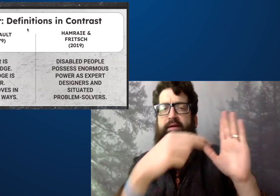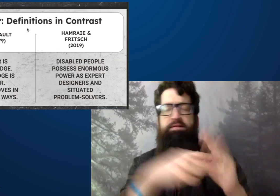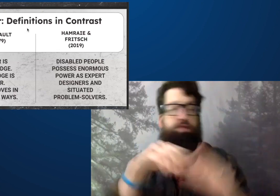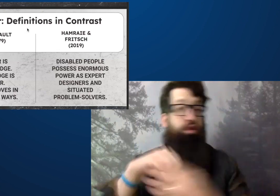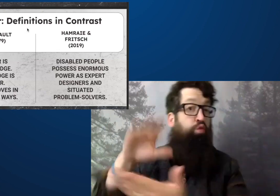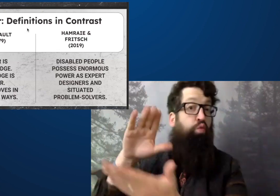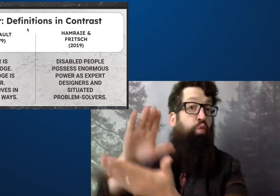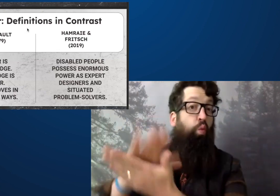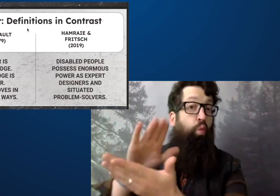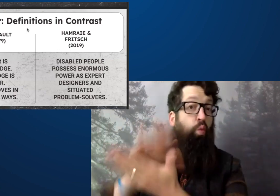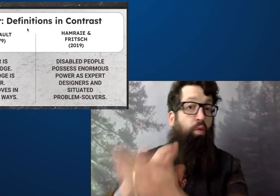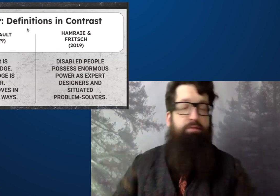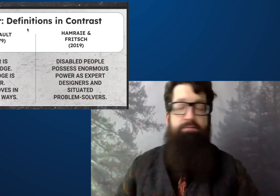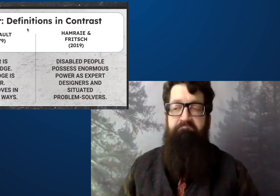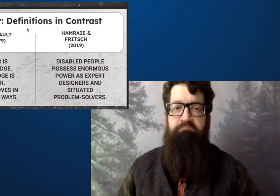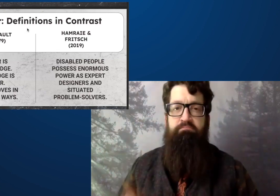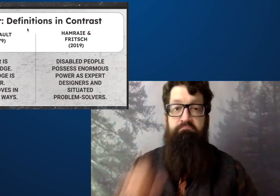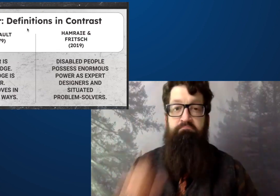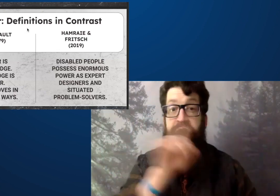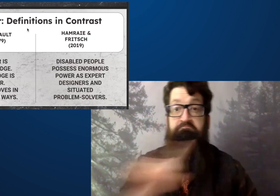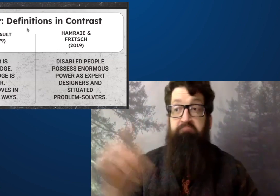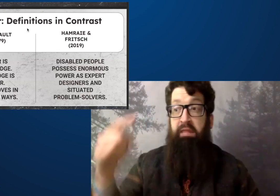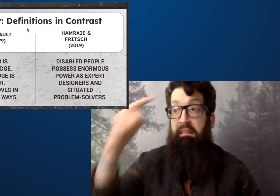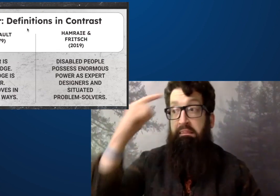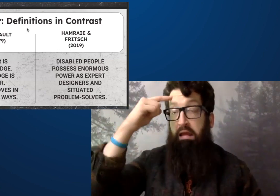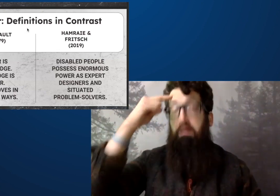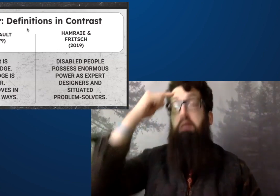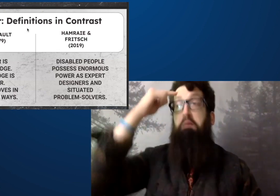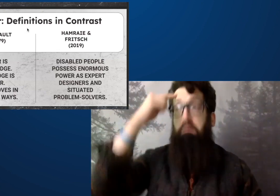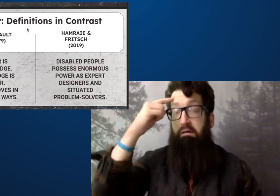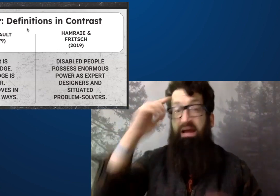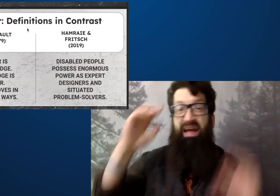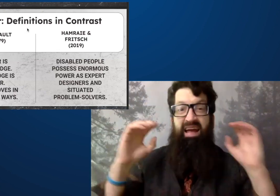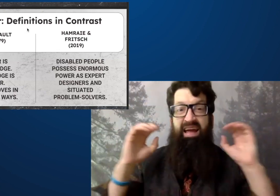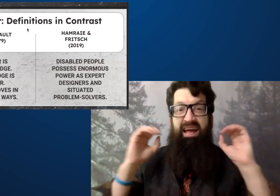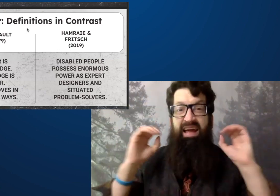What is power? In school?